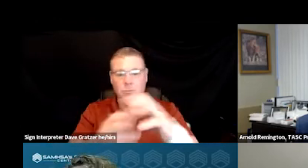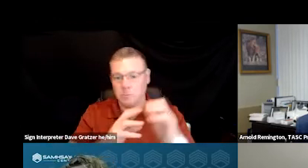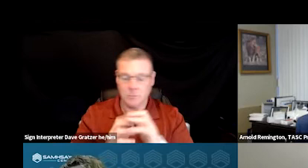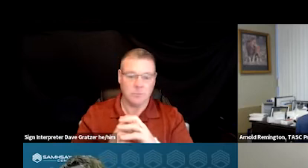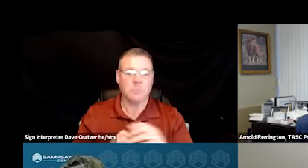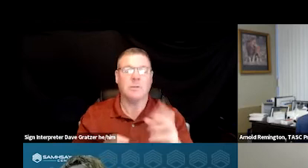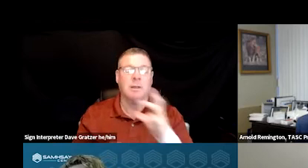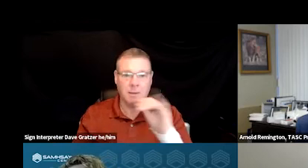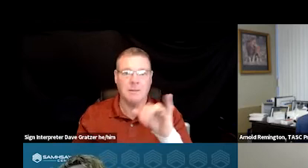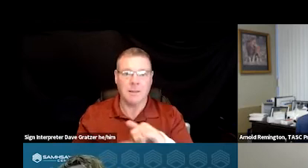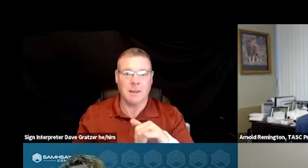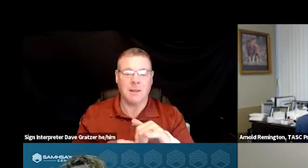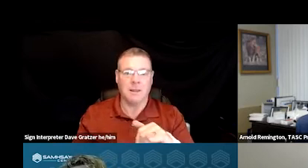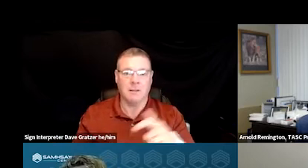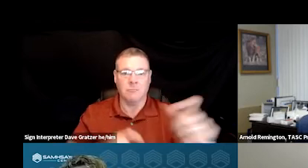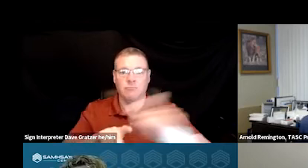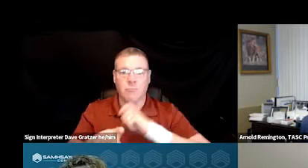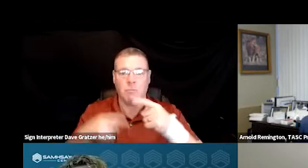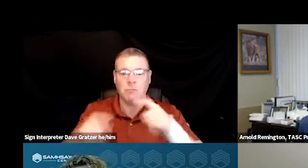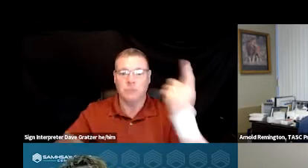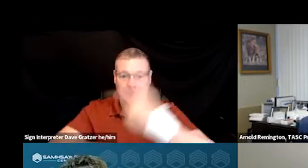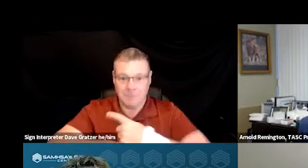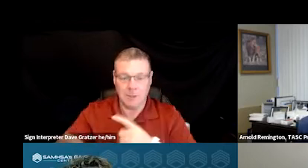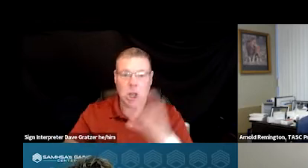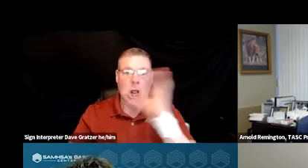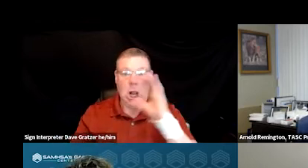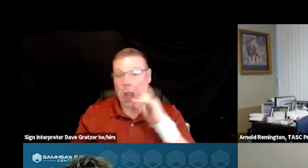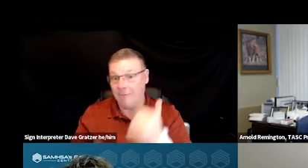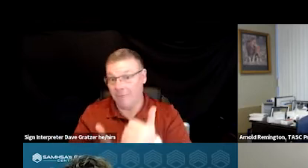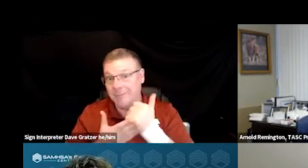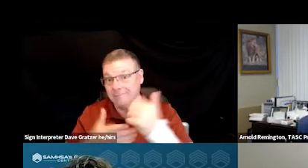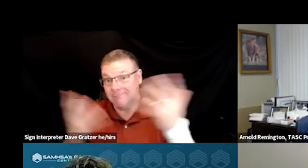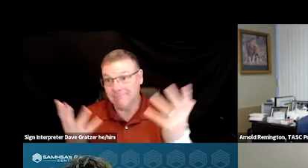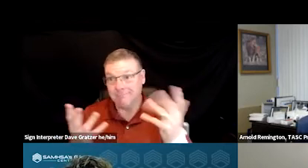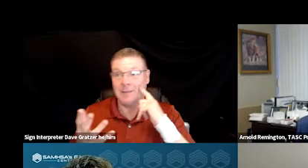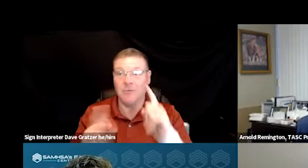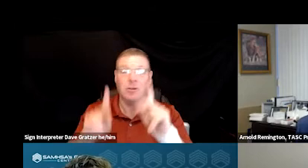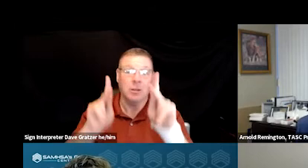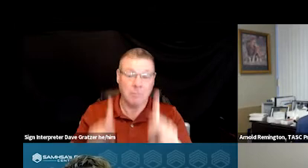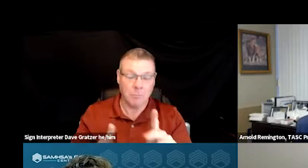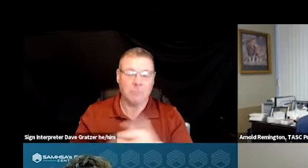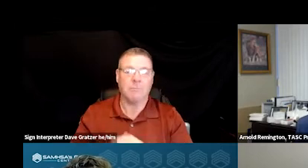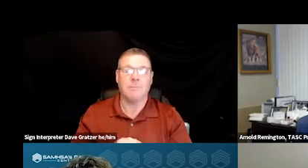that are calling us throughout the day, looking for help for somebody, whether it's a probate court